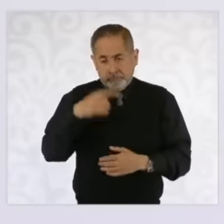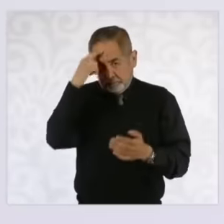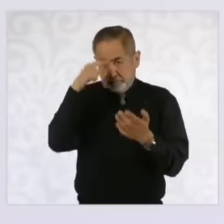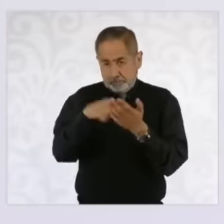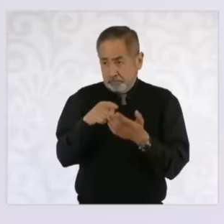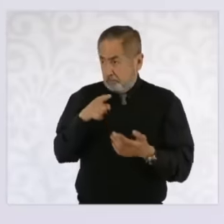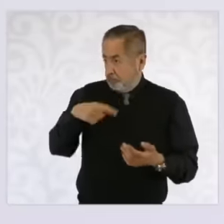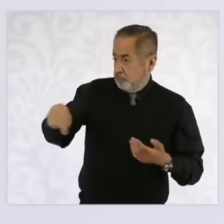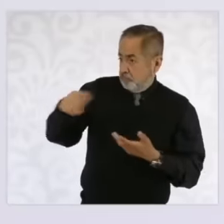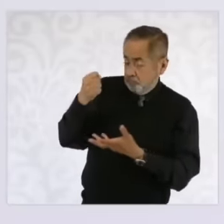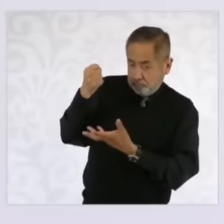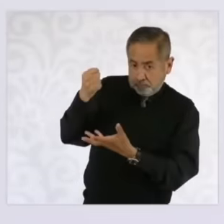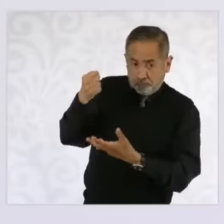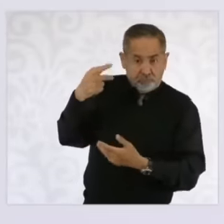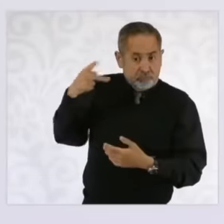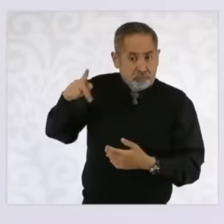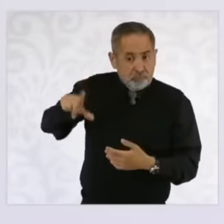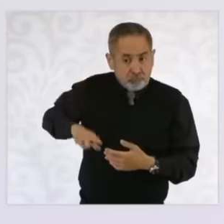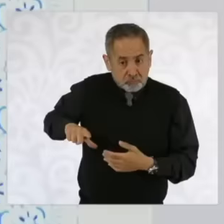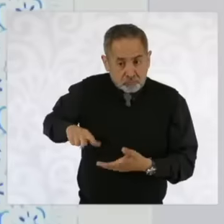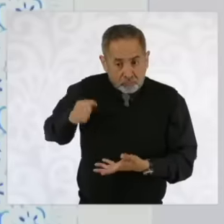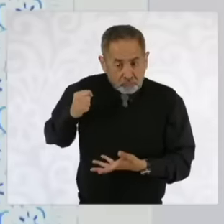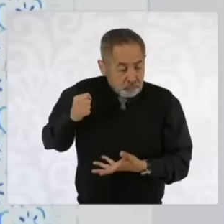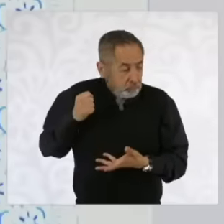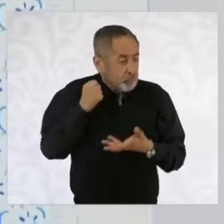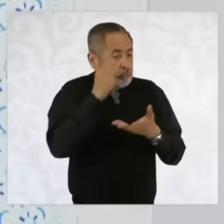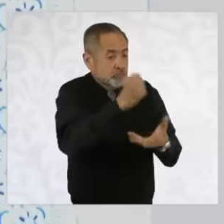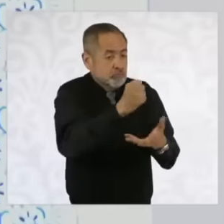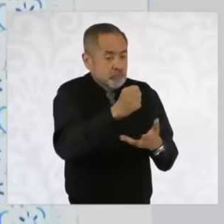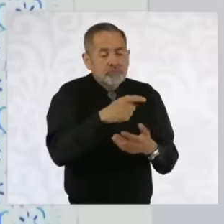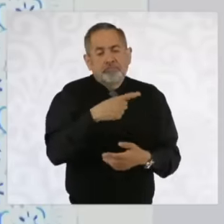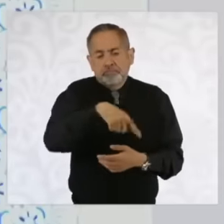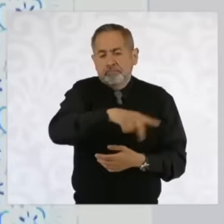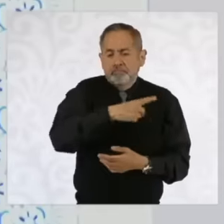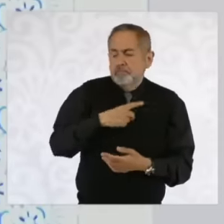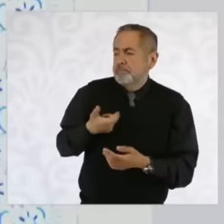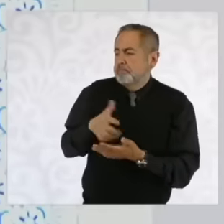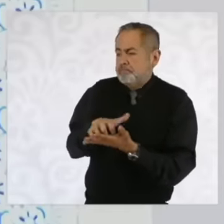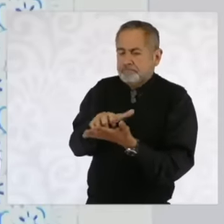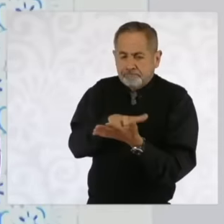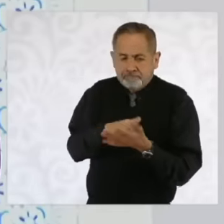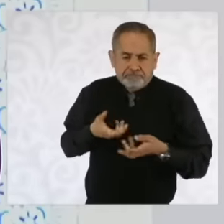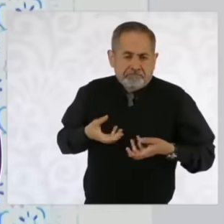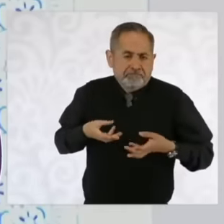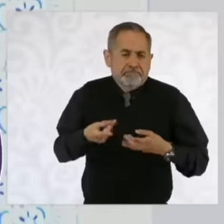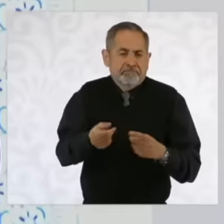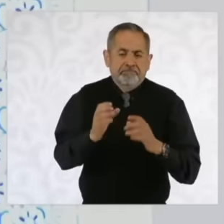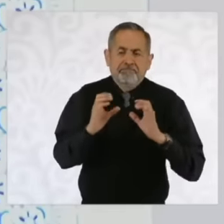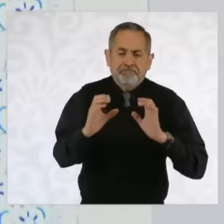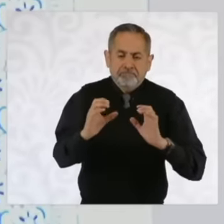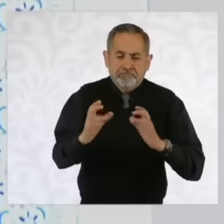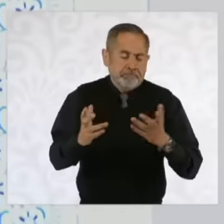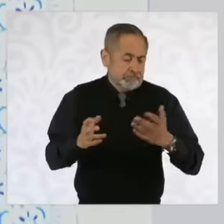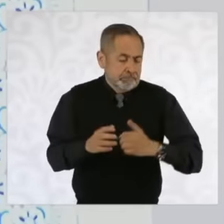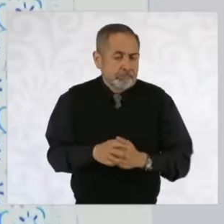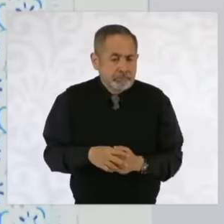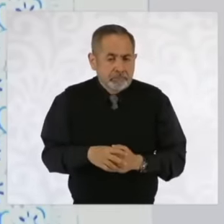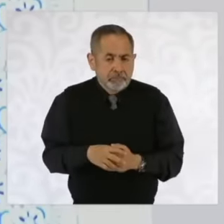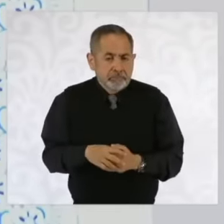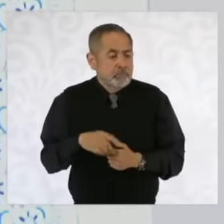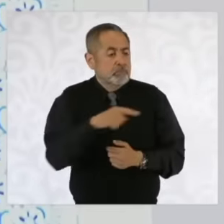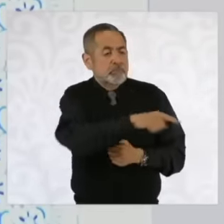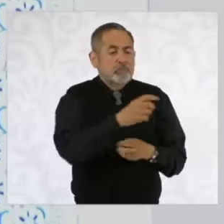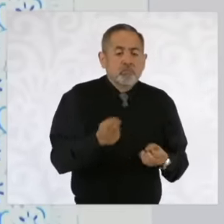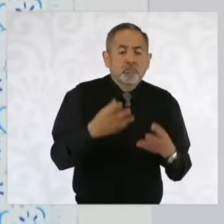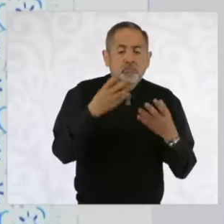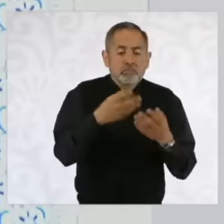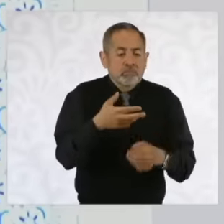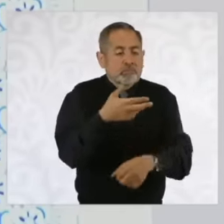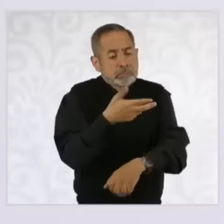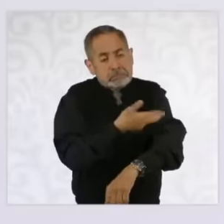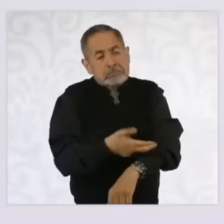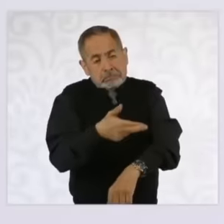public resources should be used with austerity. How much is the University bureaucracy leaving? How much is it?